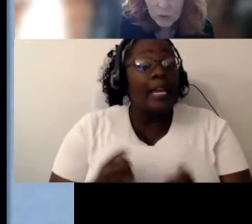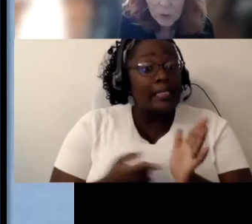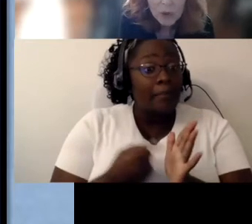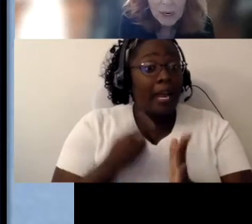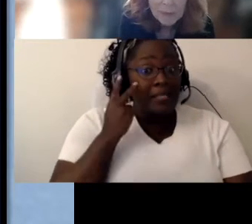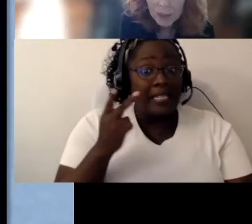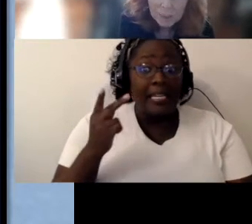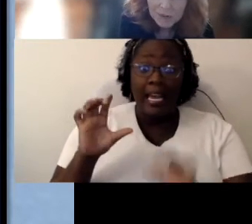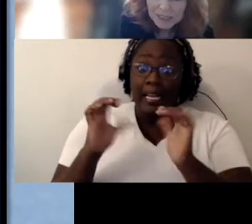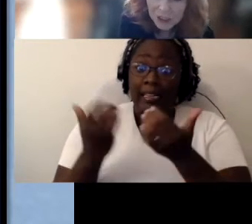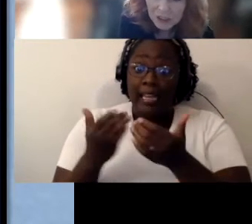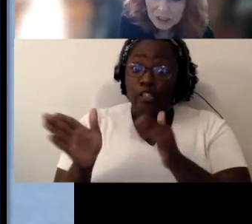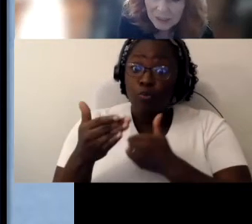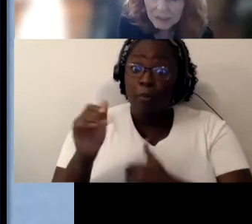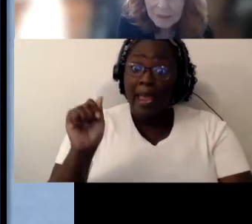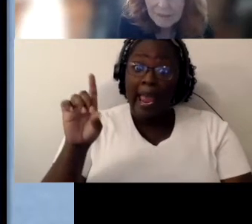or a paraprofessional